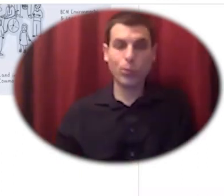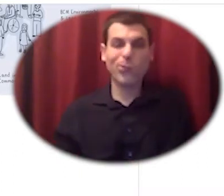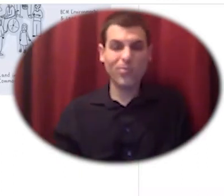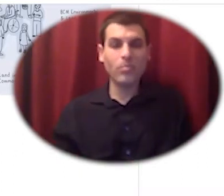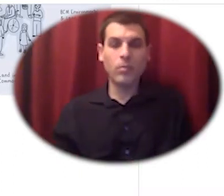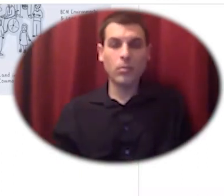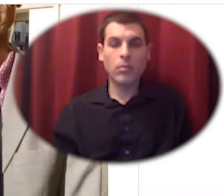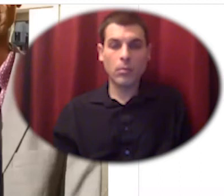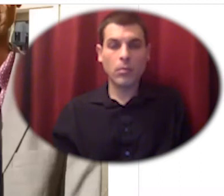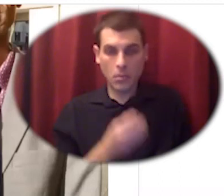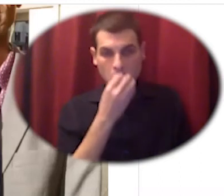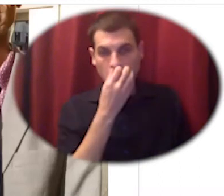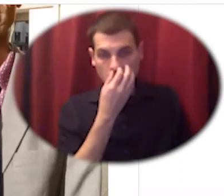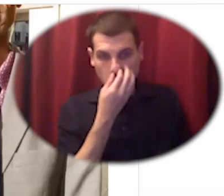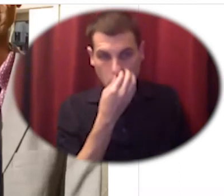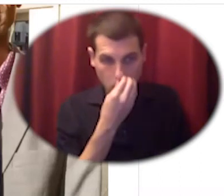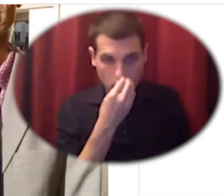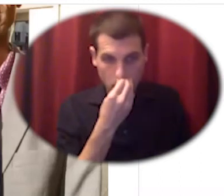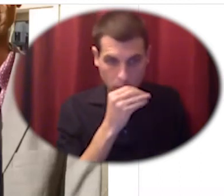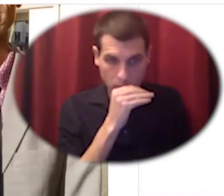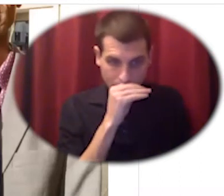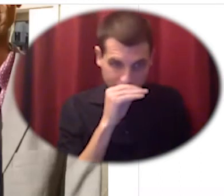which has a 99 year lease